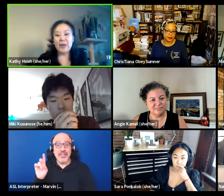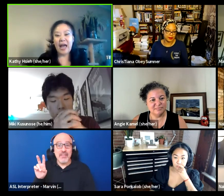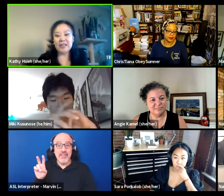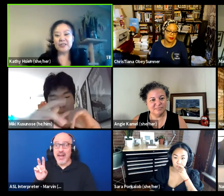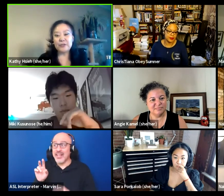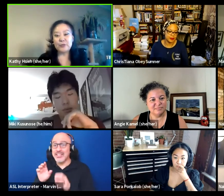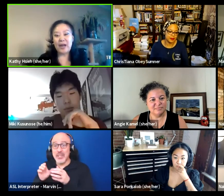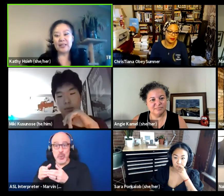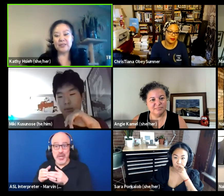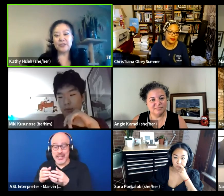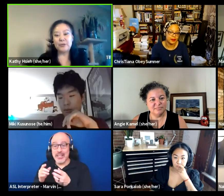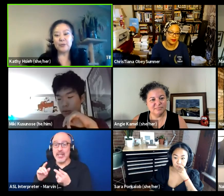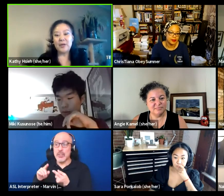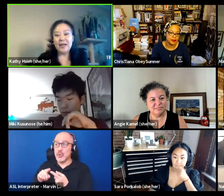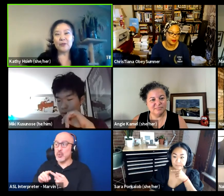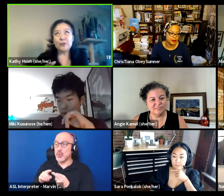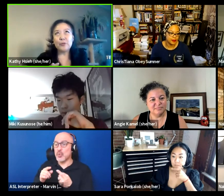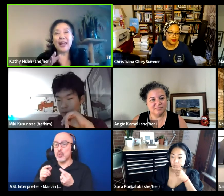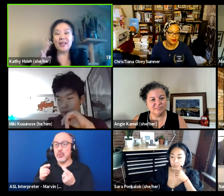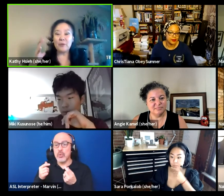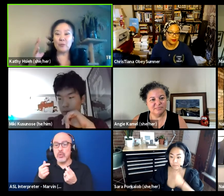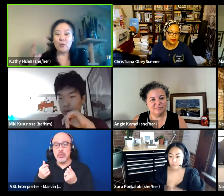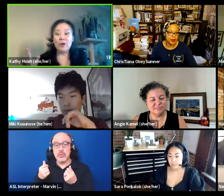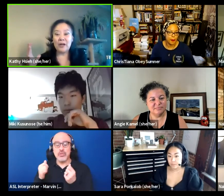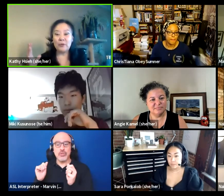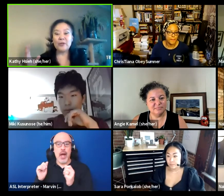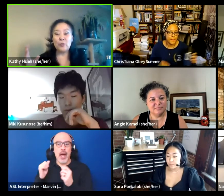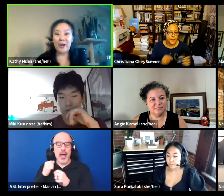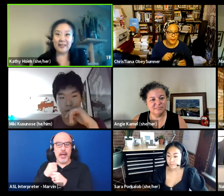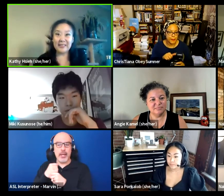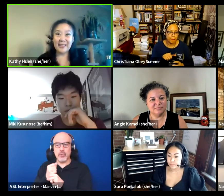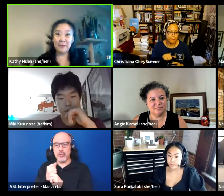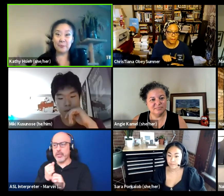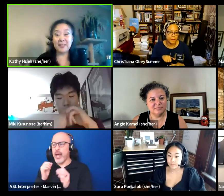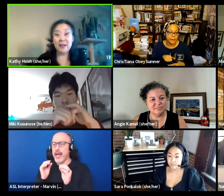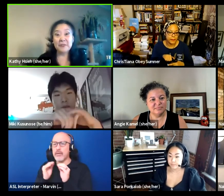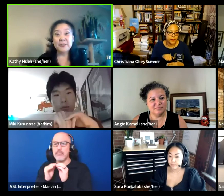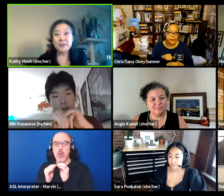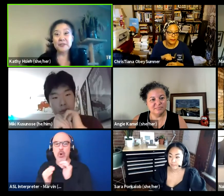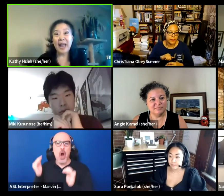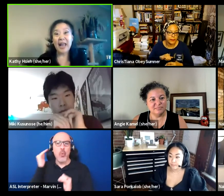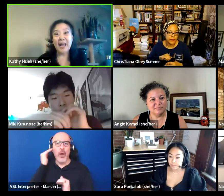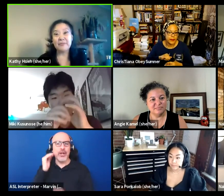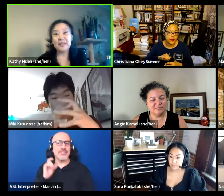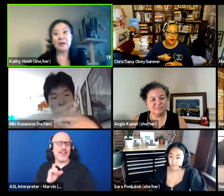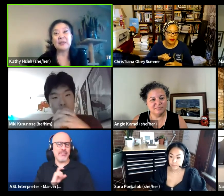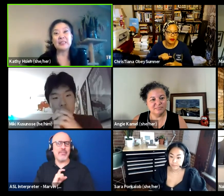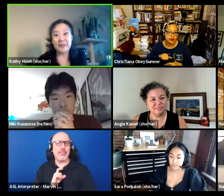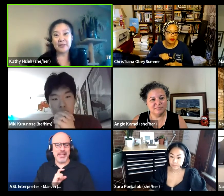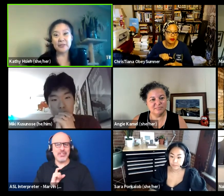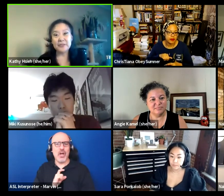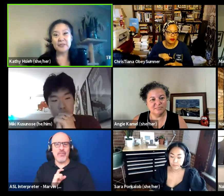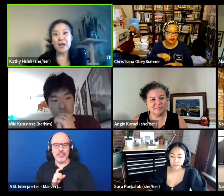to actually try to create a greater awareness of police officers and the public defenders